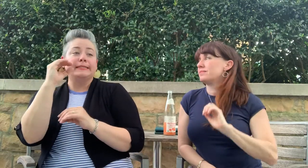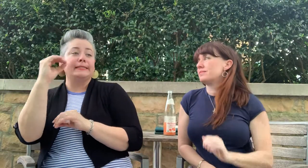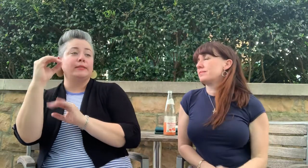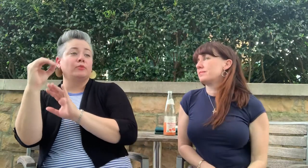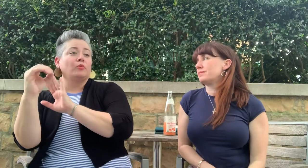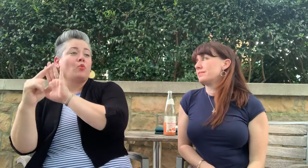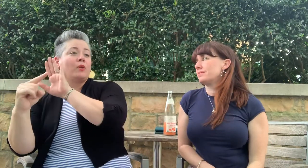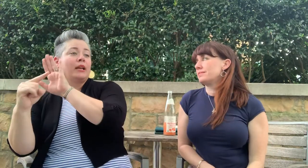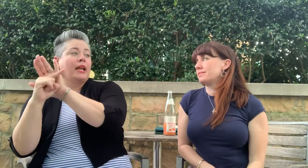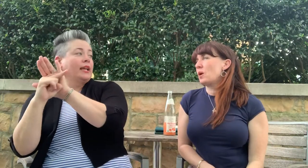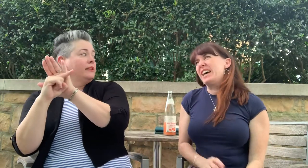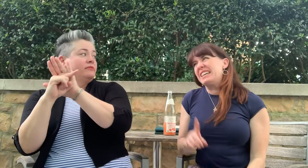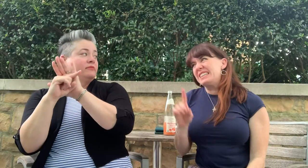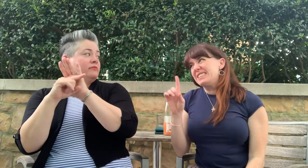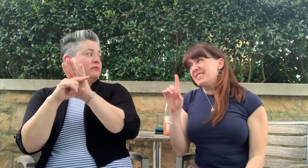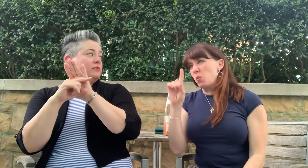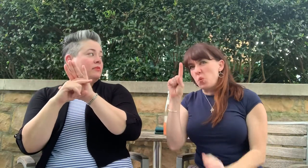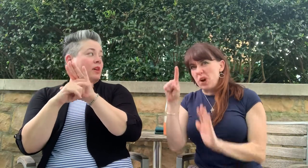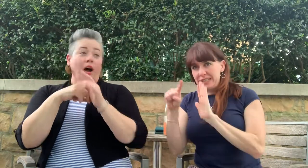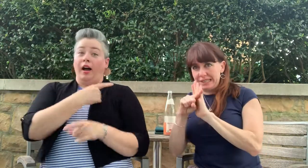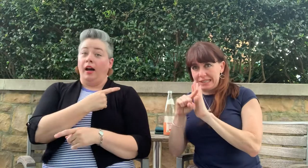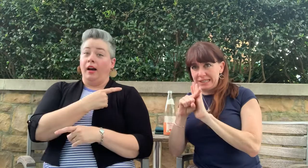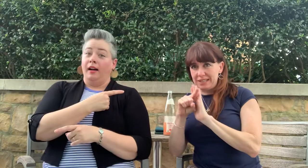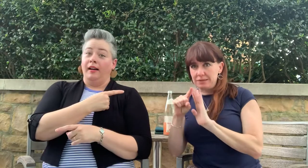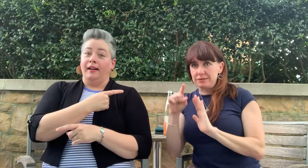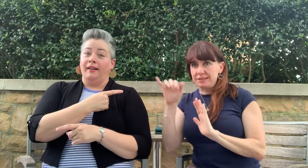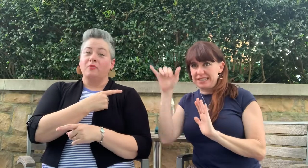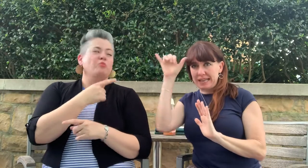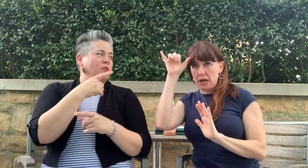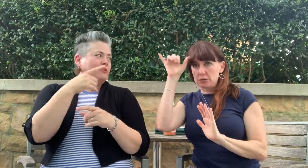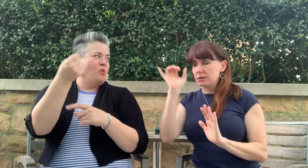Well... there is that one negative experience.